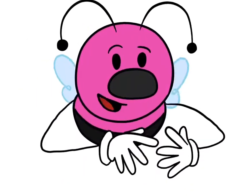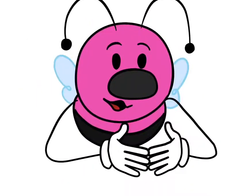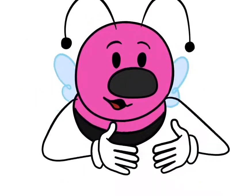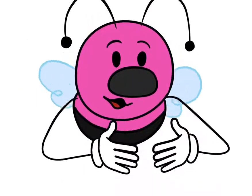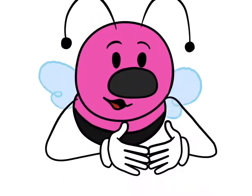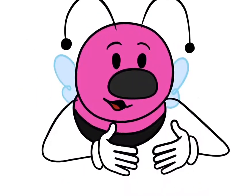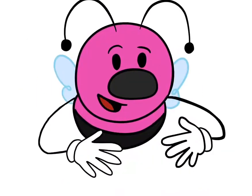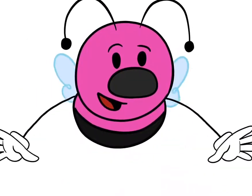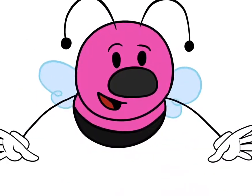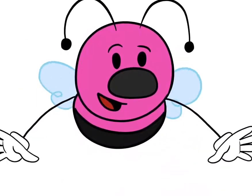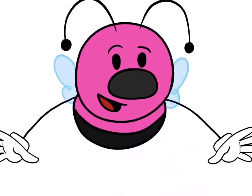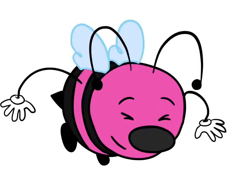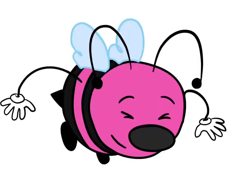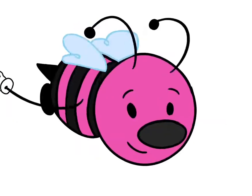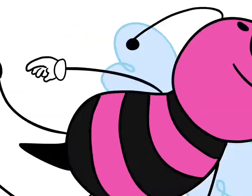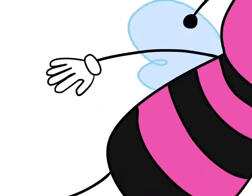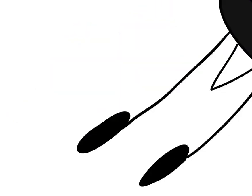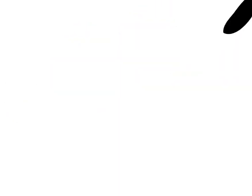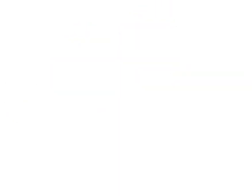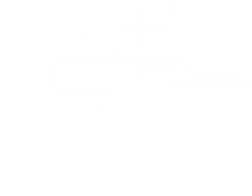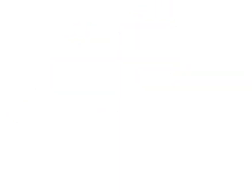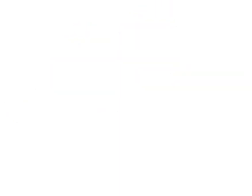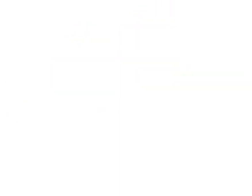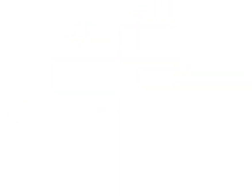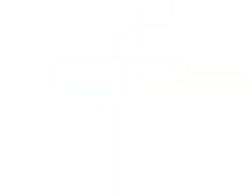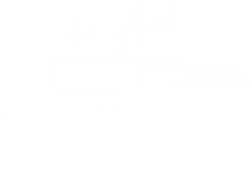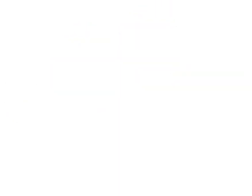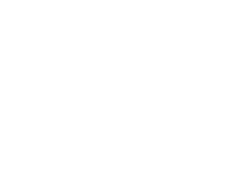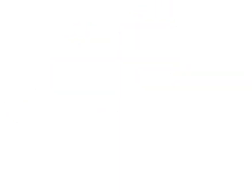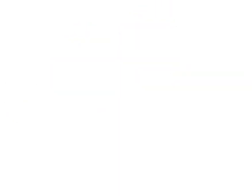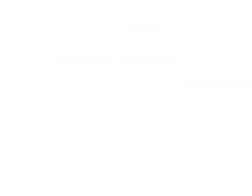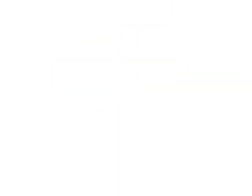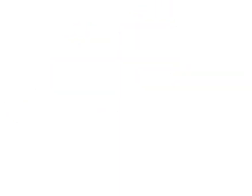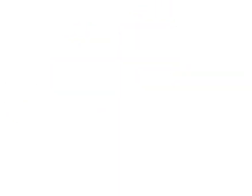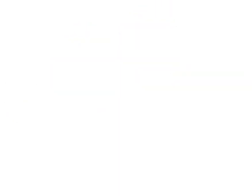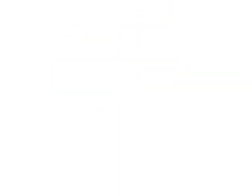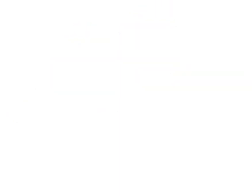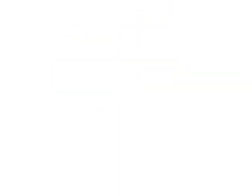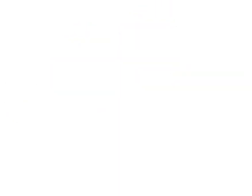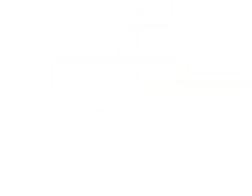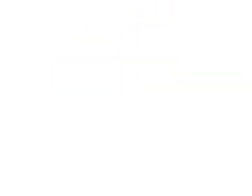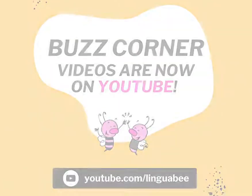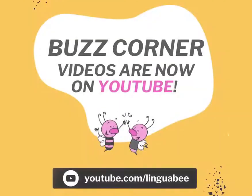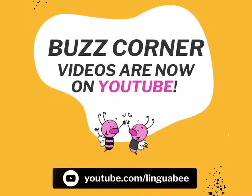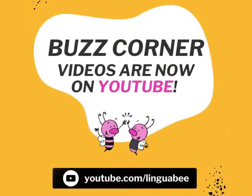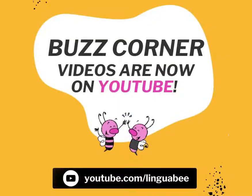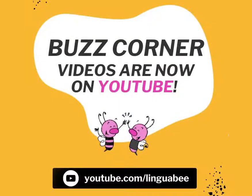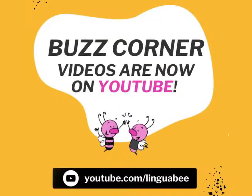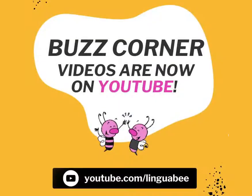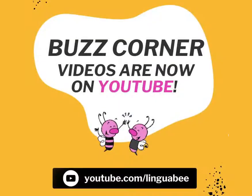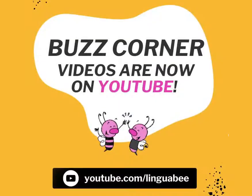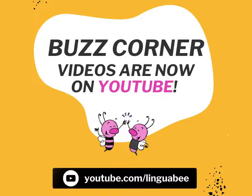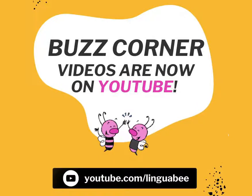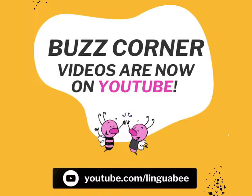OK. This question is for Dickie. Let's say that you had to walk five miles in heels or barefoot.